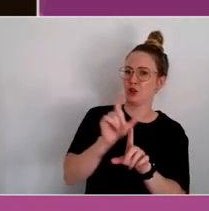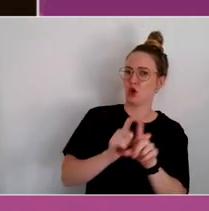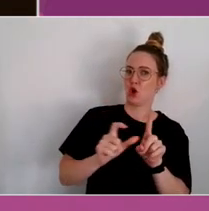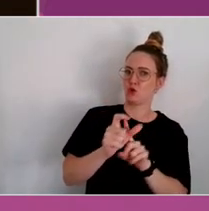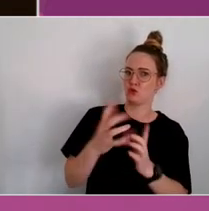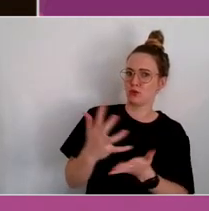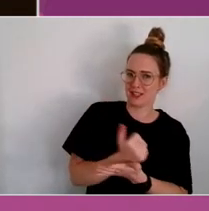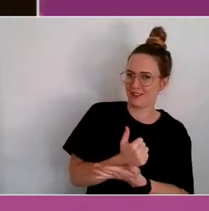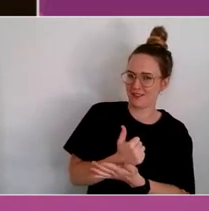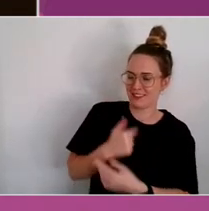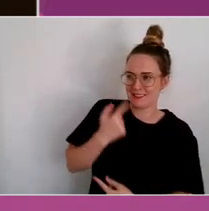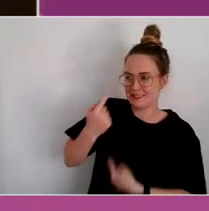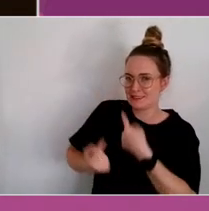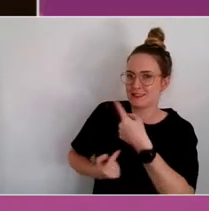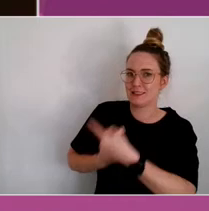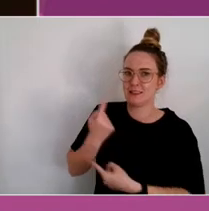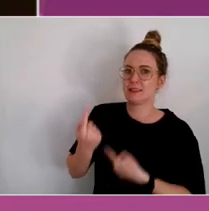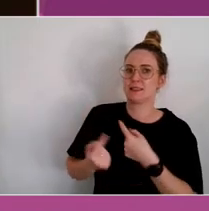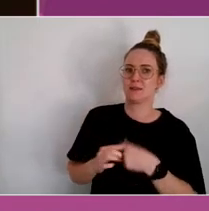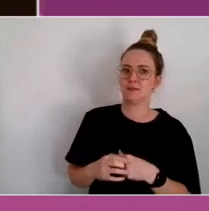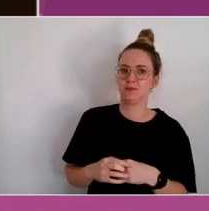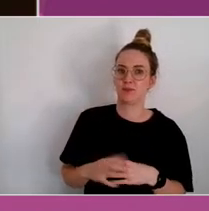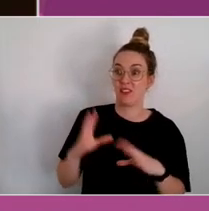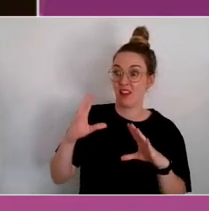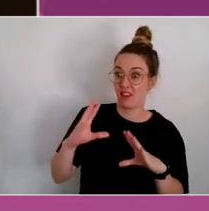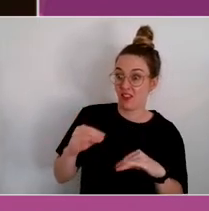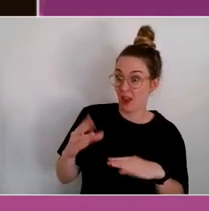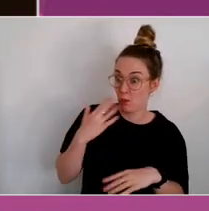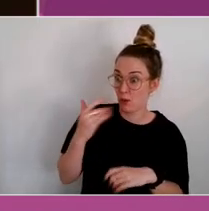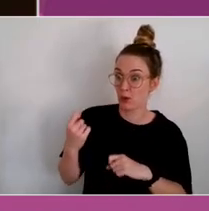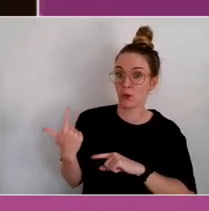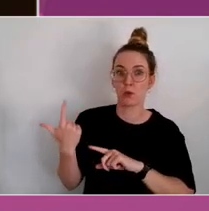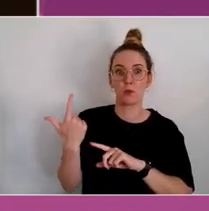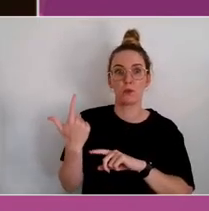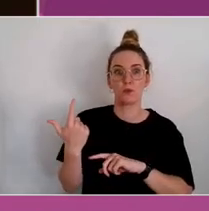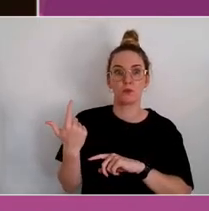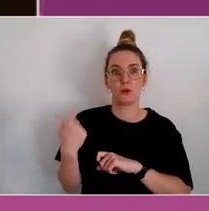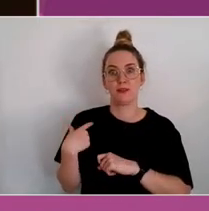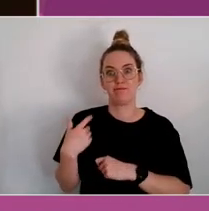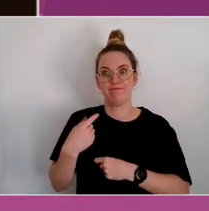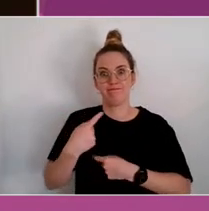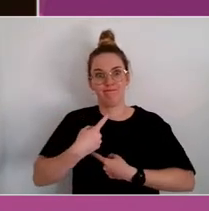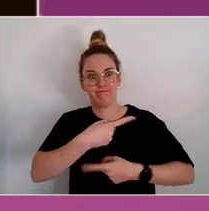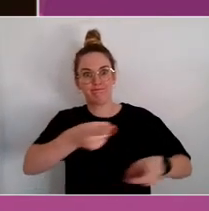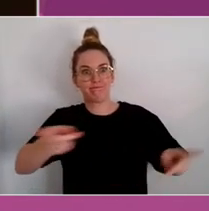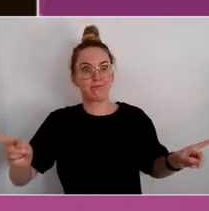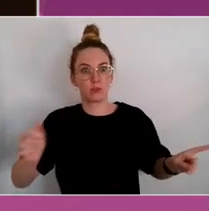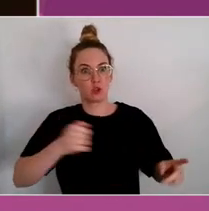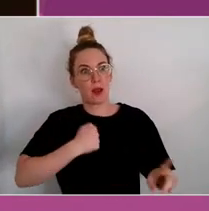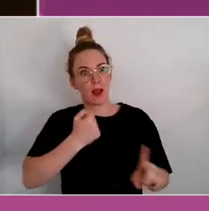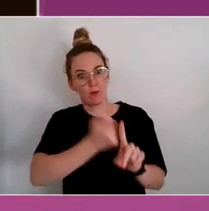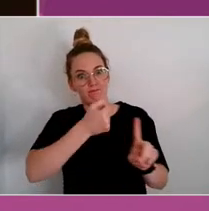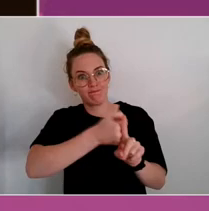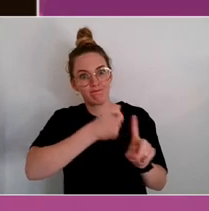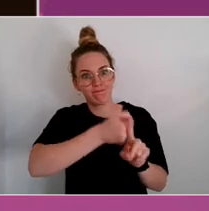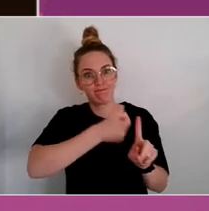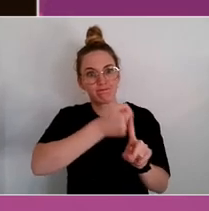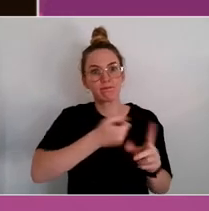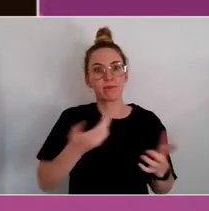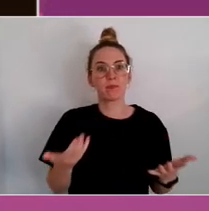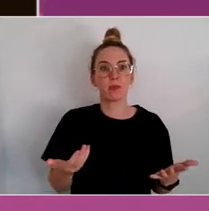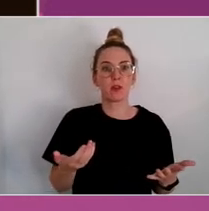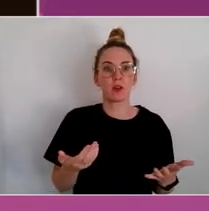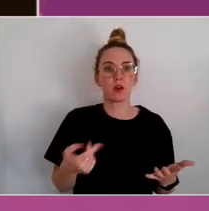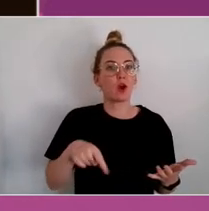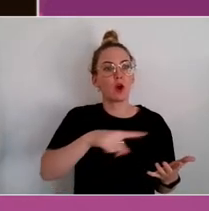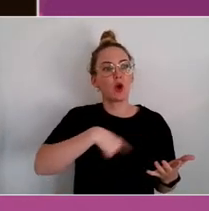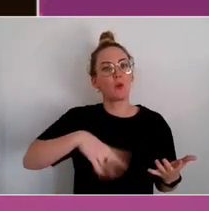Then when we went out to the masses to do our lobbying, we were all on the same page.